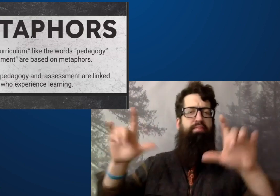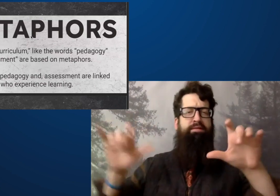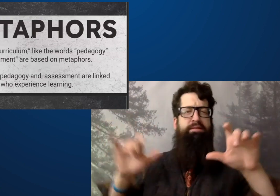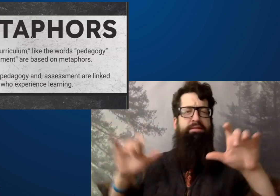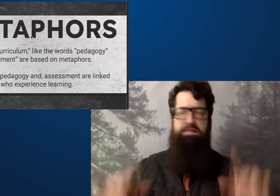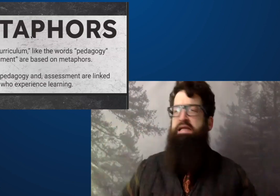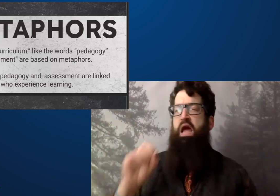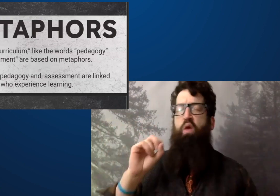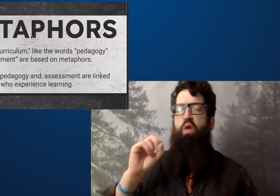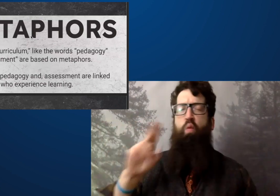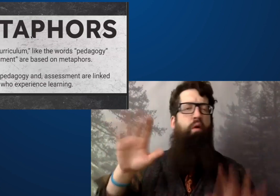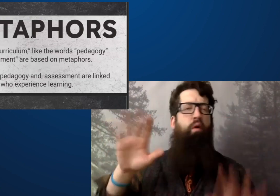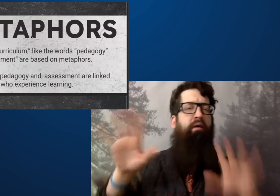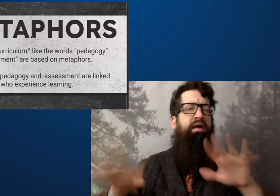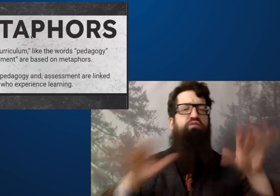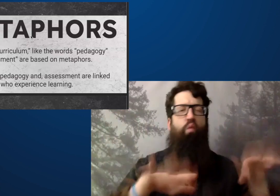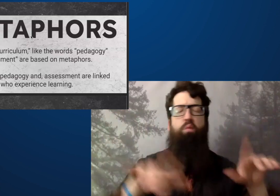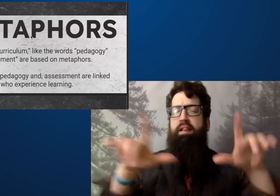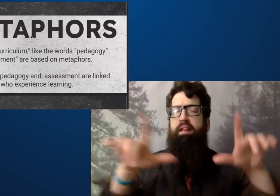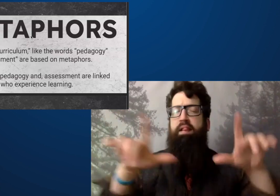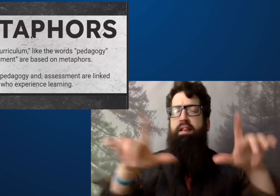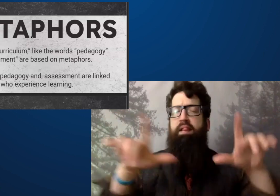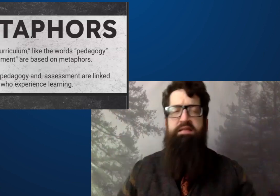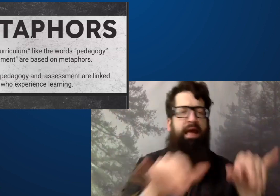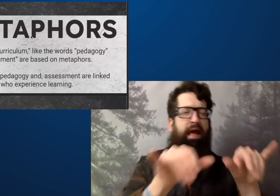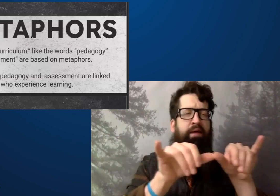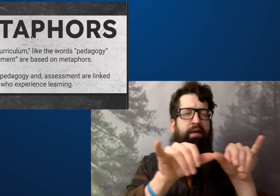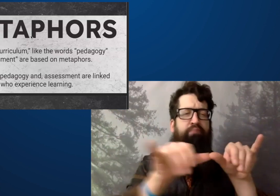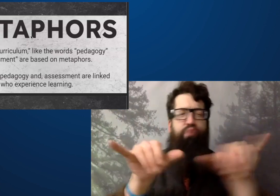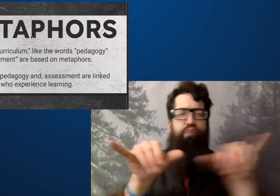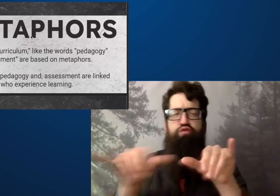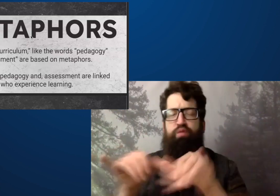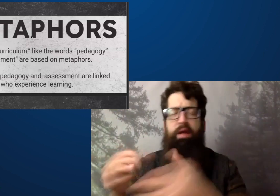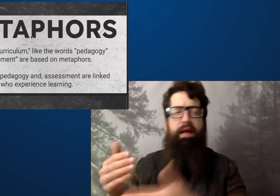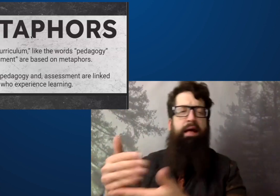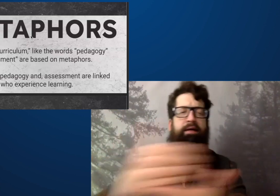Now we'll talk about assessment where there's an official way of looking at,